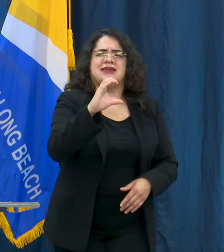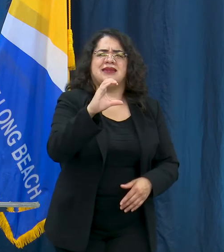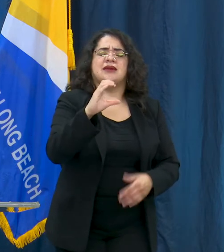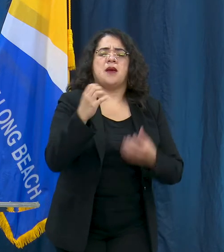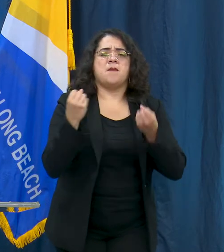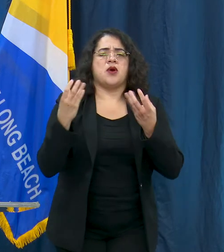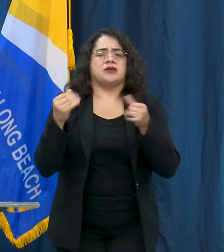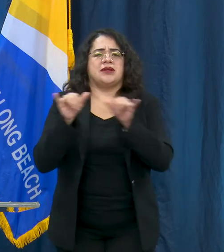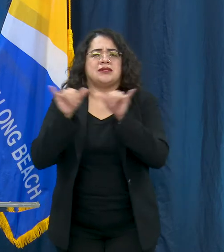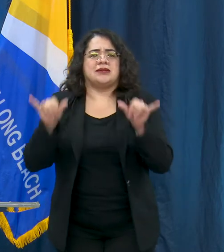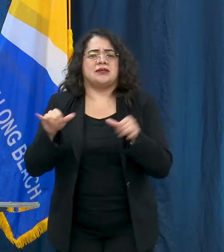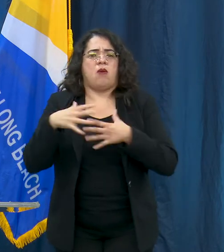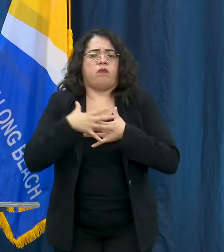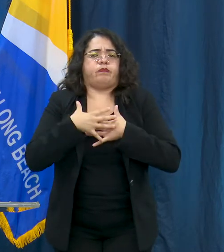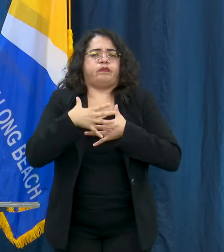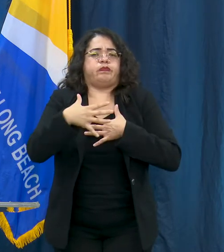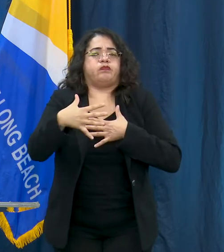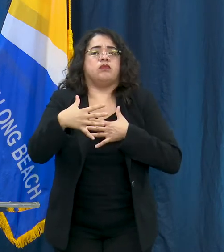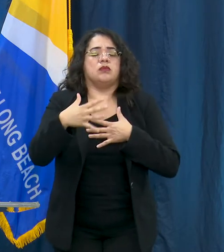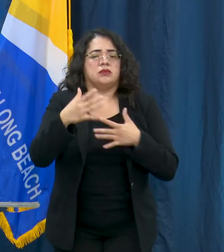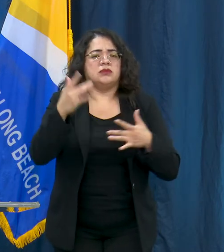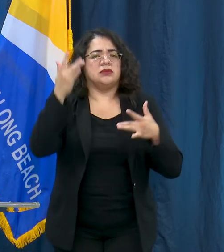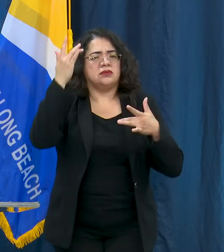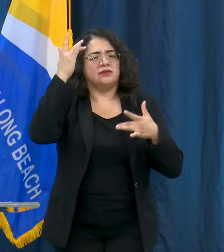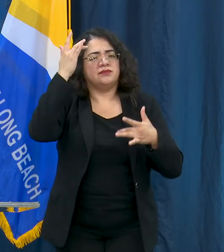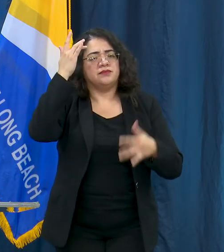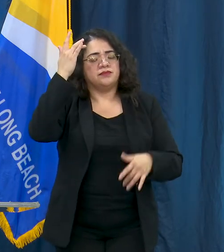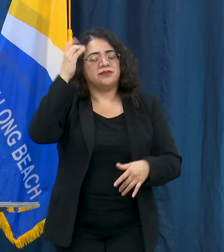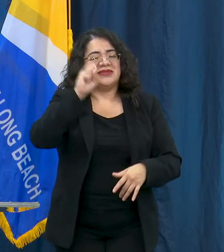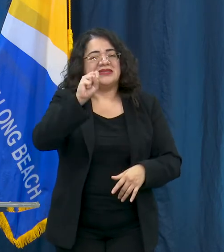MISC had the virus that causes COVID-19 or